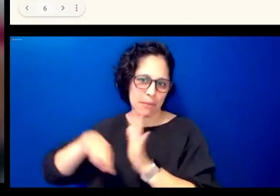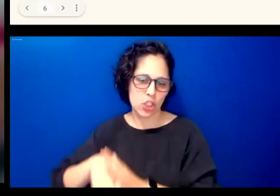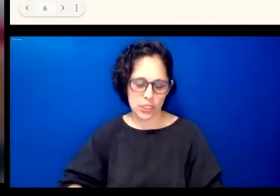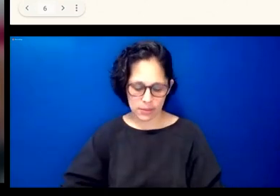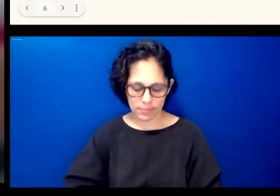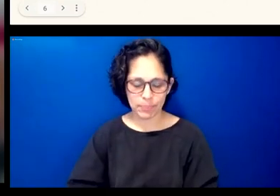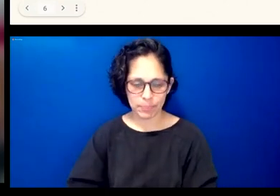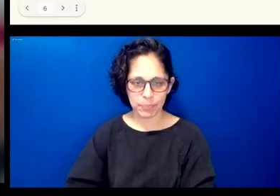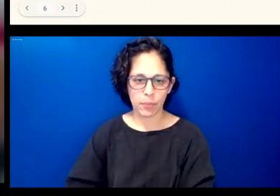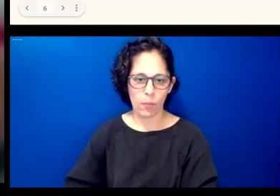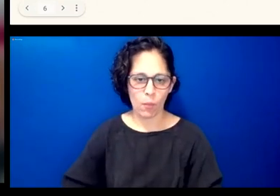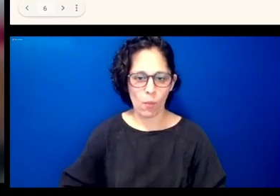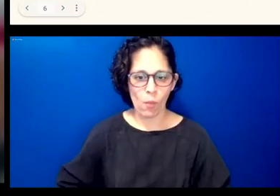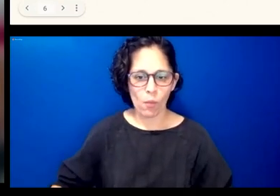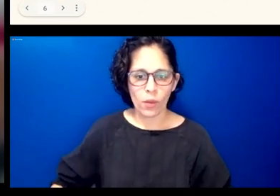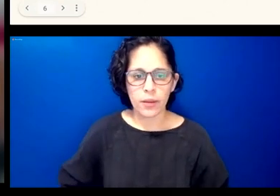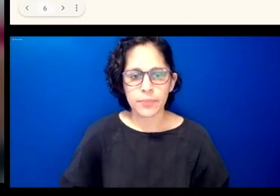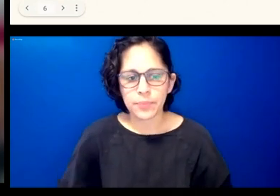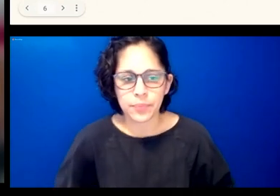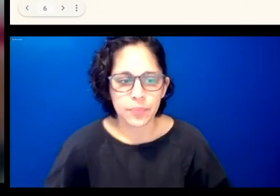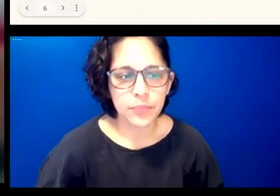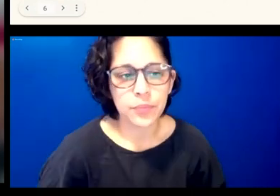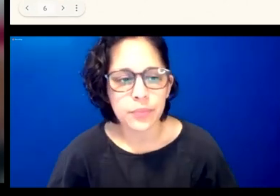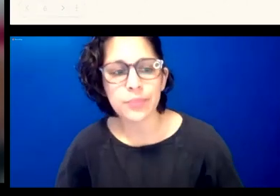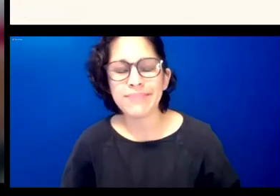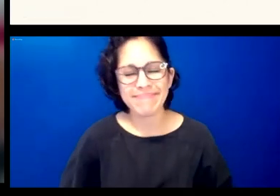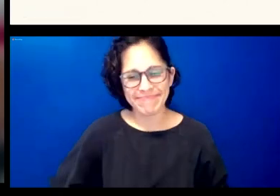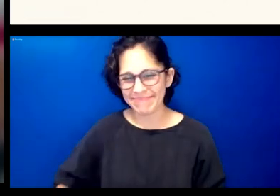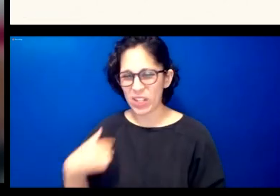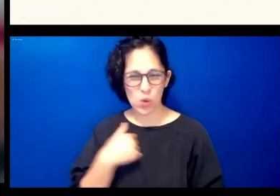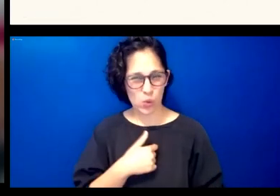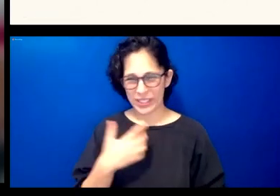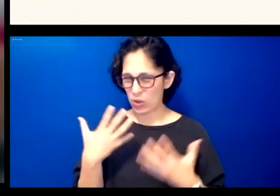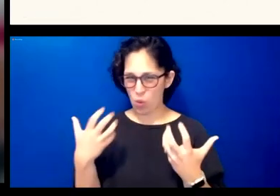went in a different direction for the chickasaw product we did the custom structure and one